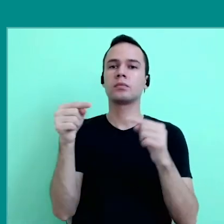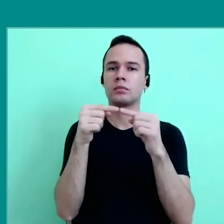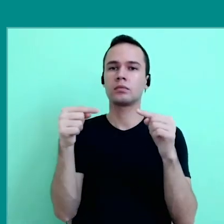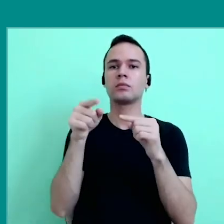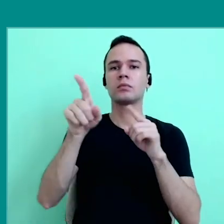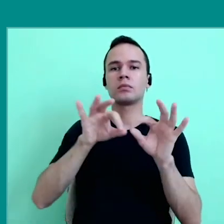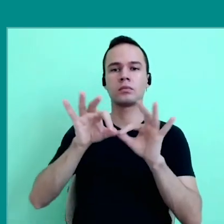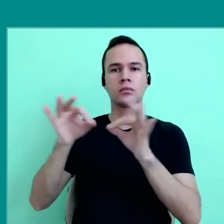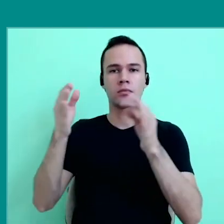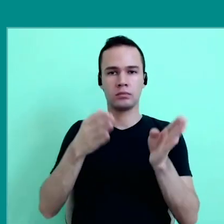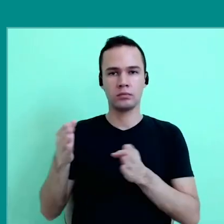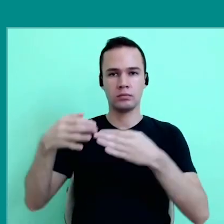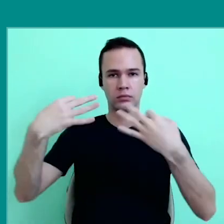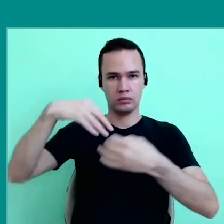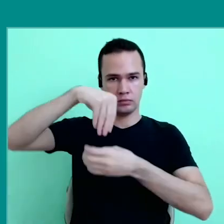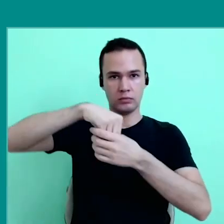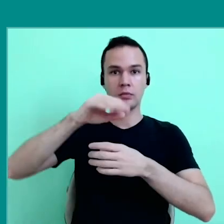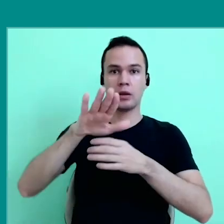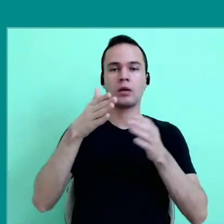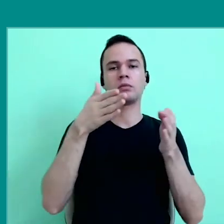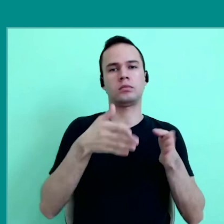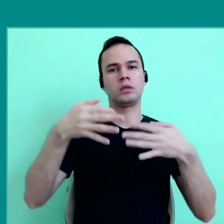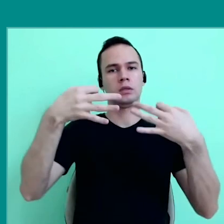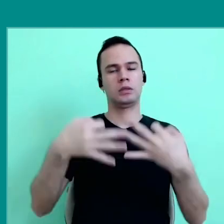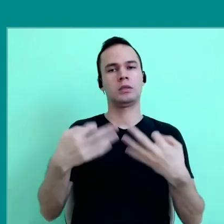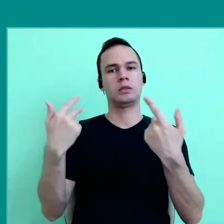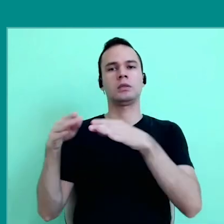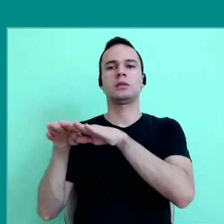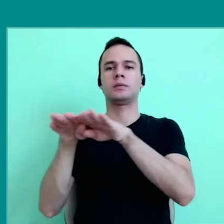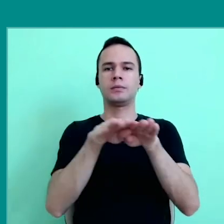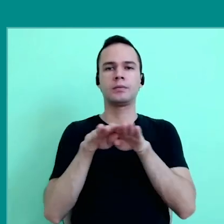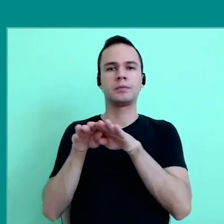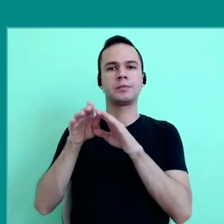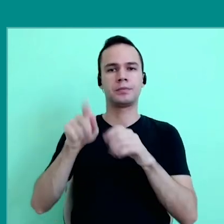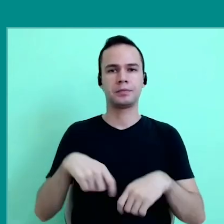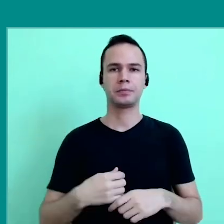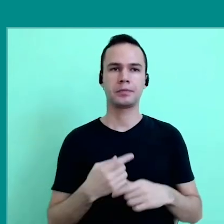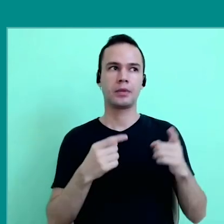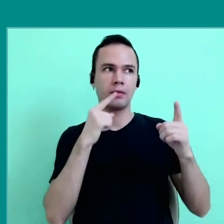with the organization from an internal space, but also regulate space, an exchange with abroad, isn't it?